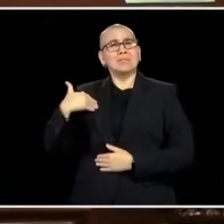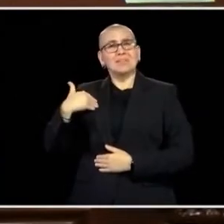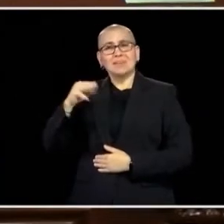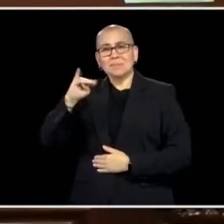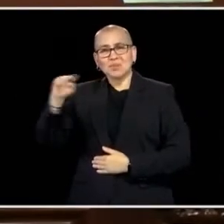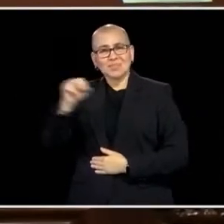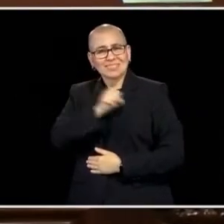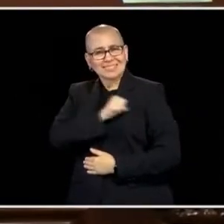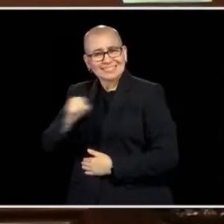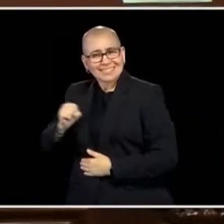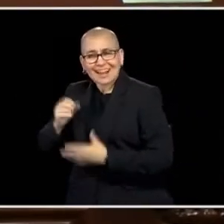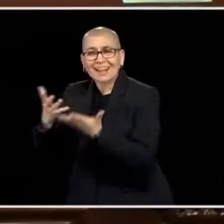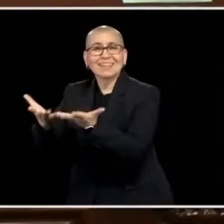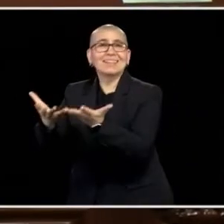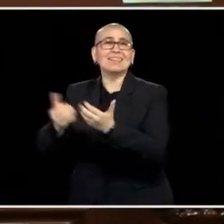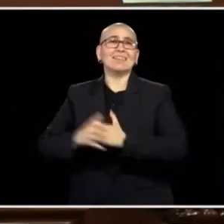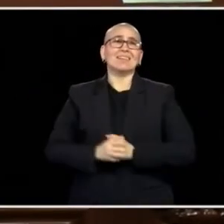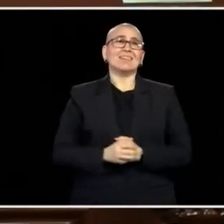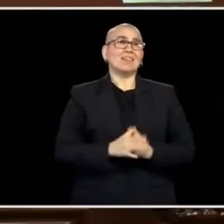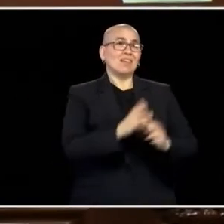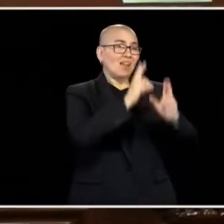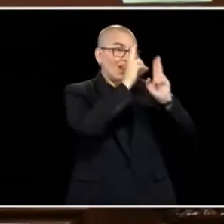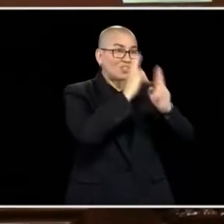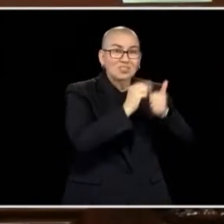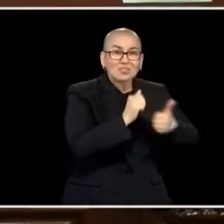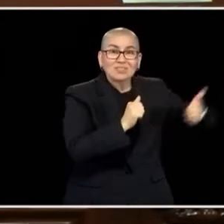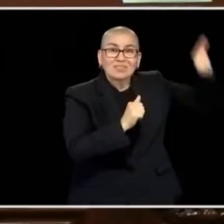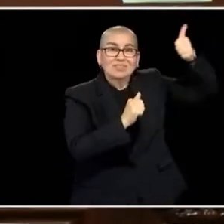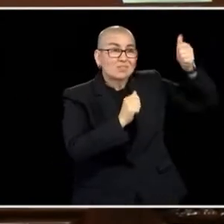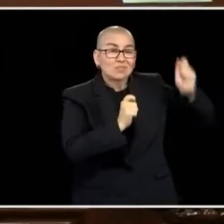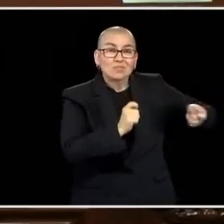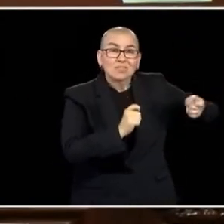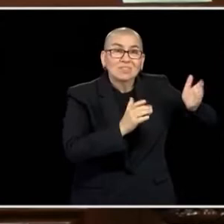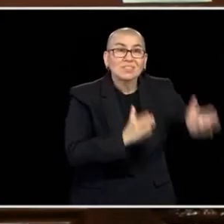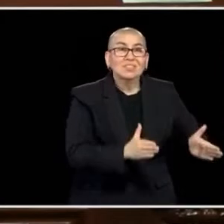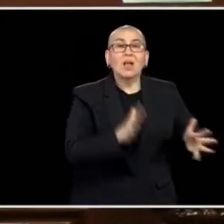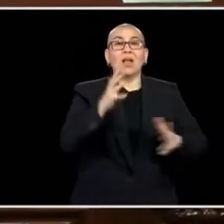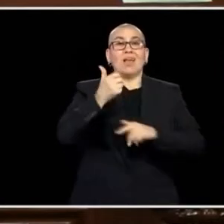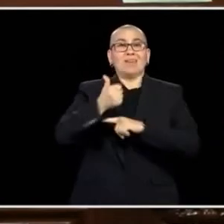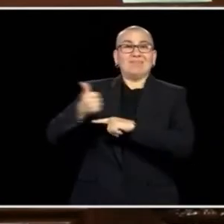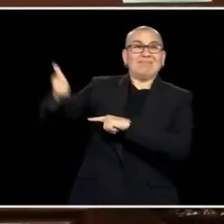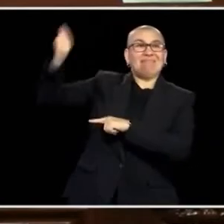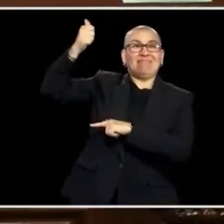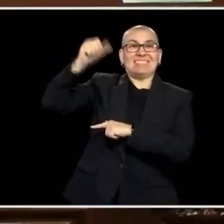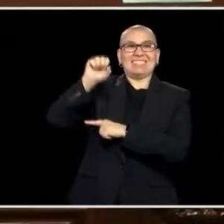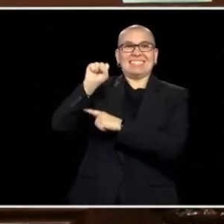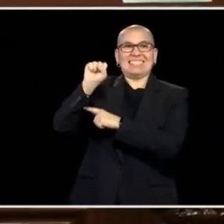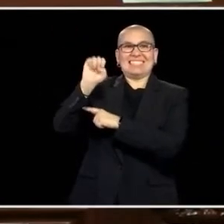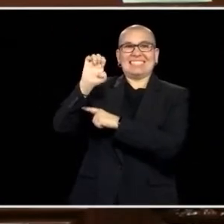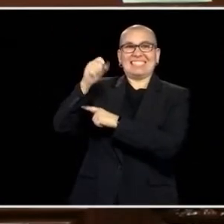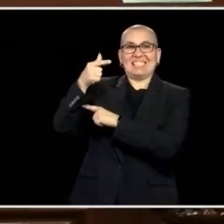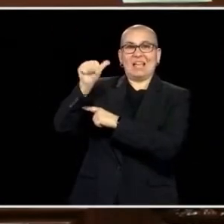MAD CHIEF JUSTICE, DISTINGUISHED MEMBERS OF THE MINNESOTA SUPREME COURT, CHIEF JUDGE SIEGEL.